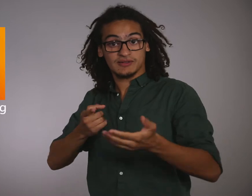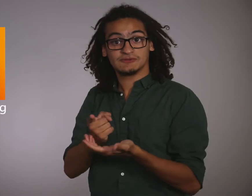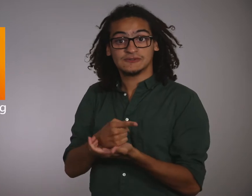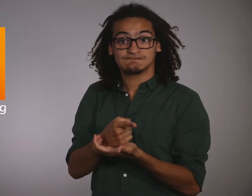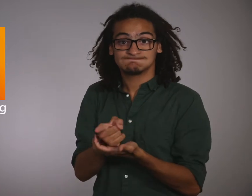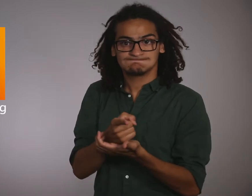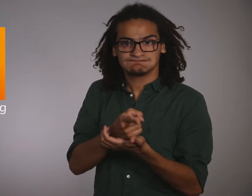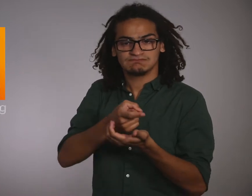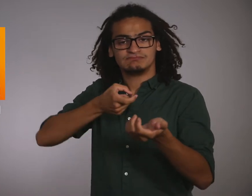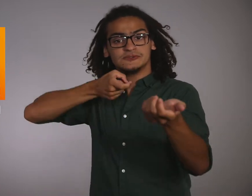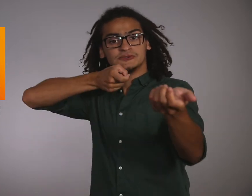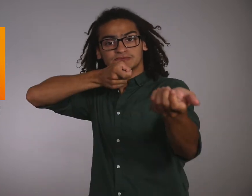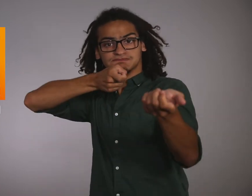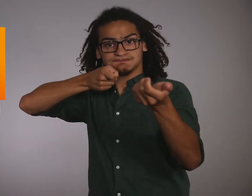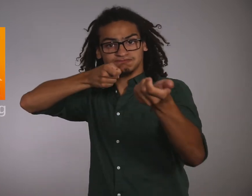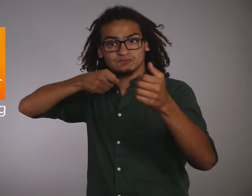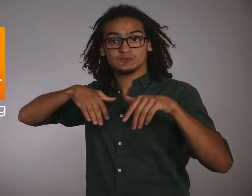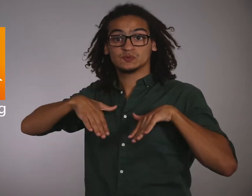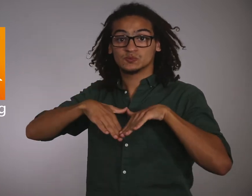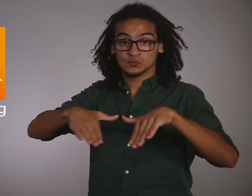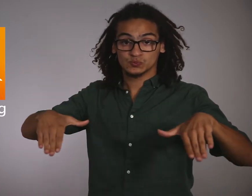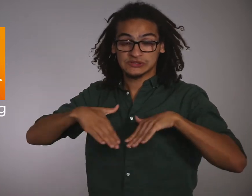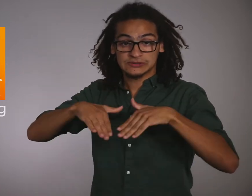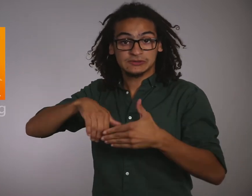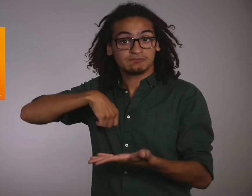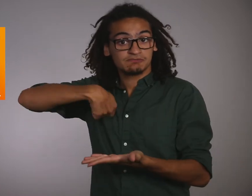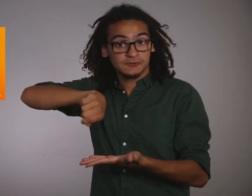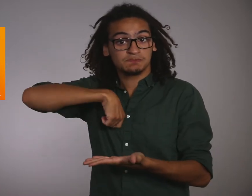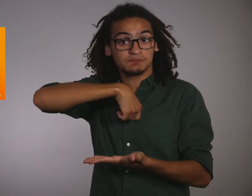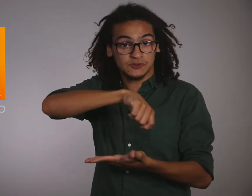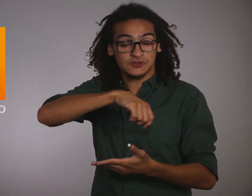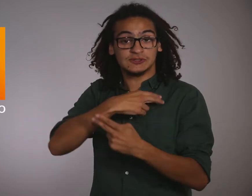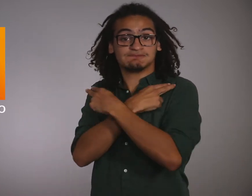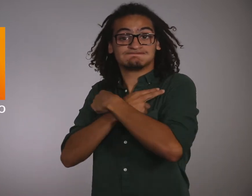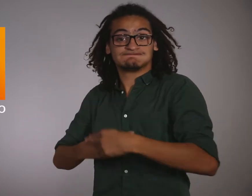Table Tennis, Taekwondo, Tennis, Volleyball, Wrestling Freestyle,